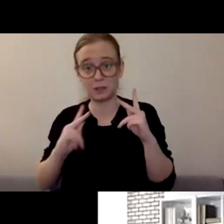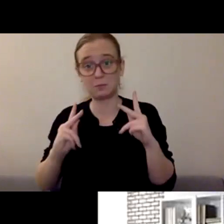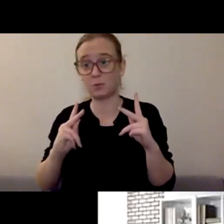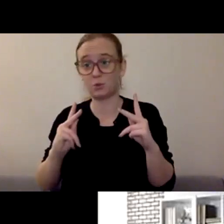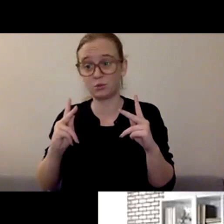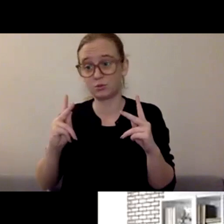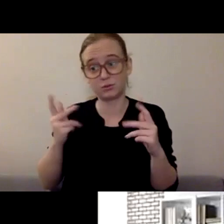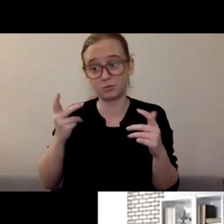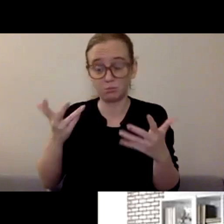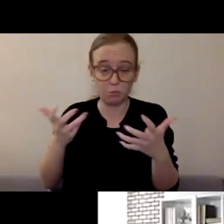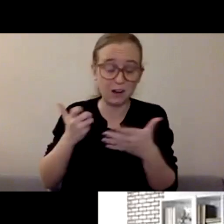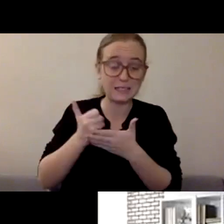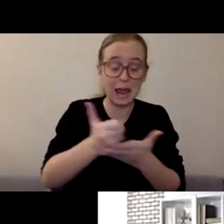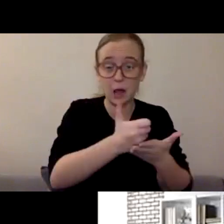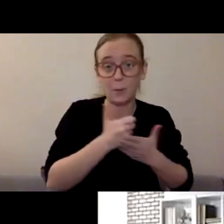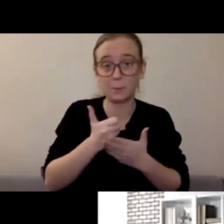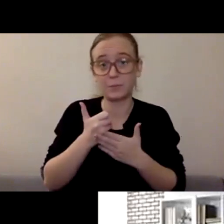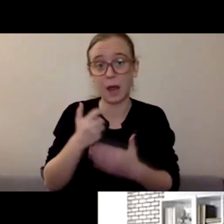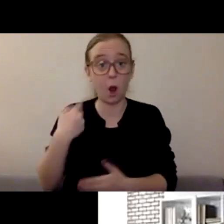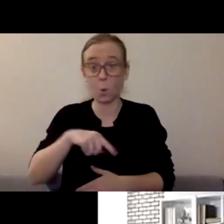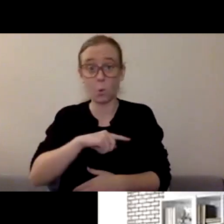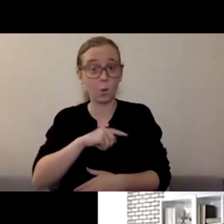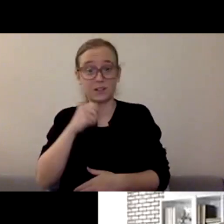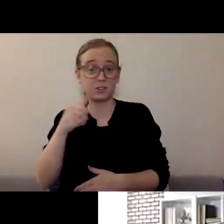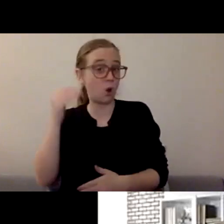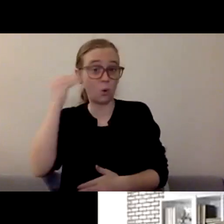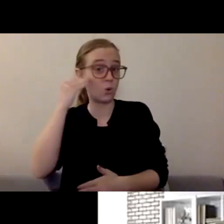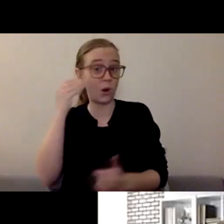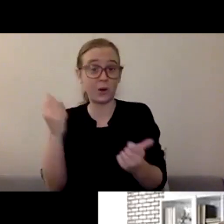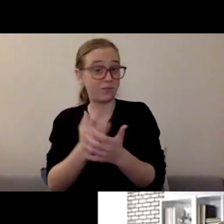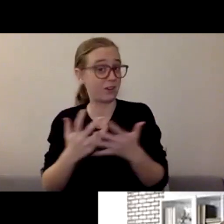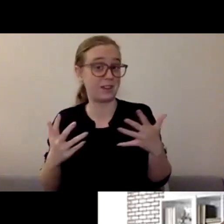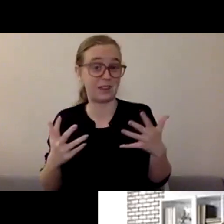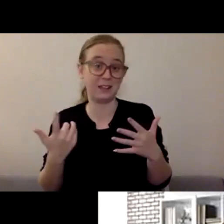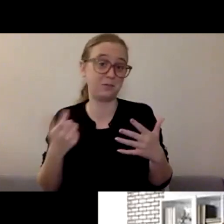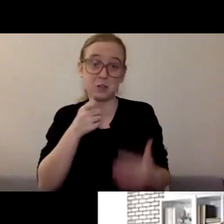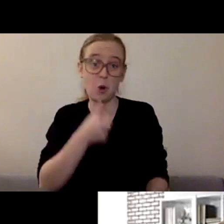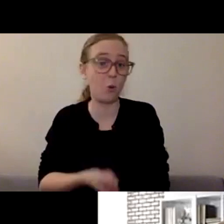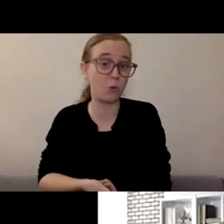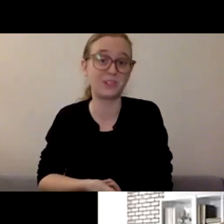and I think that's a big piece that I wanna get across tonight.